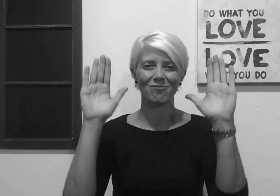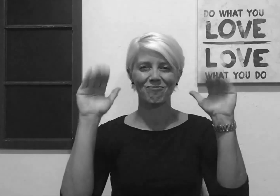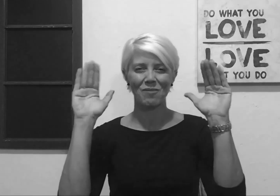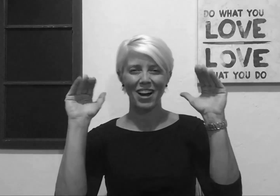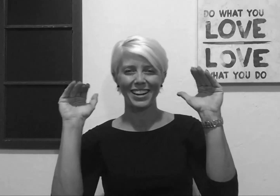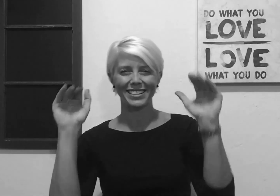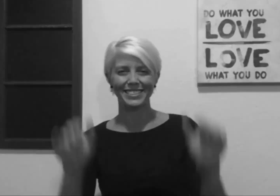Bye Bye.